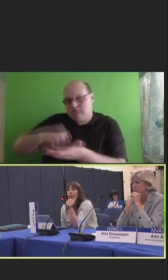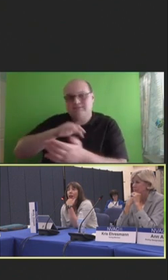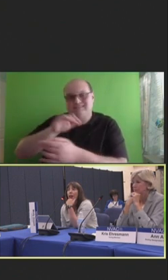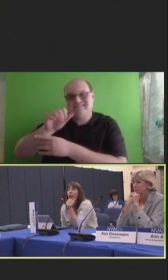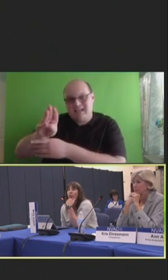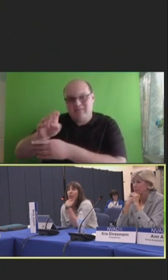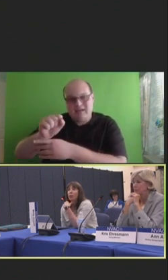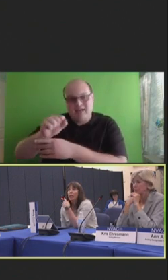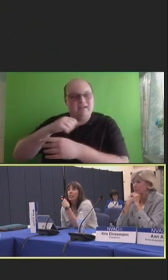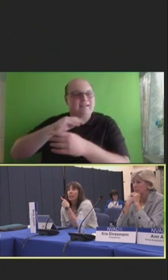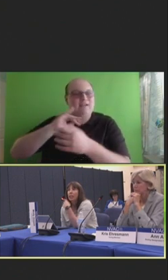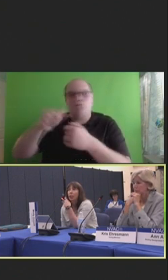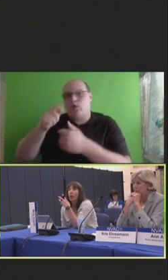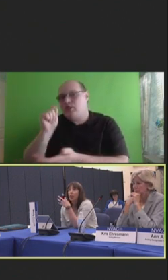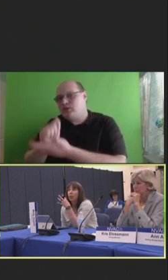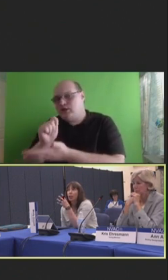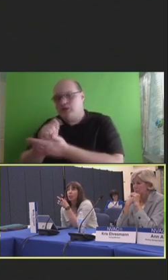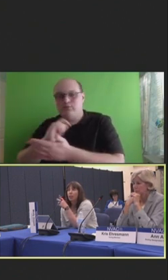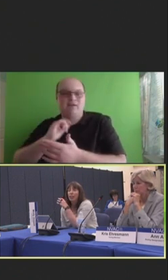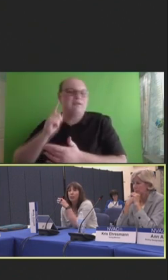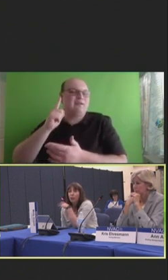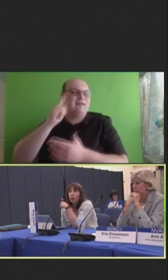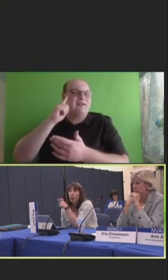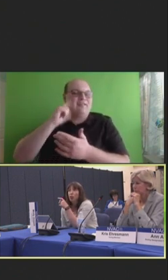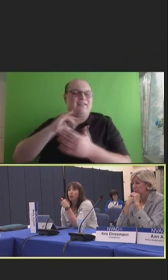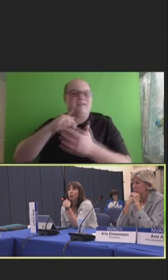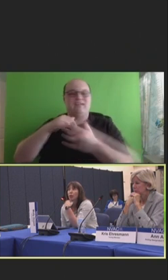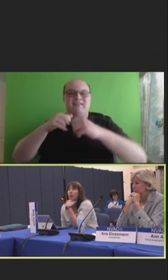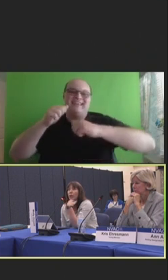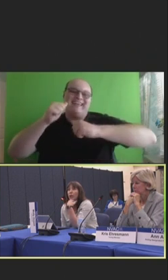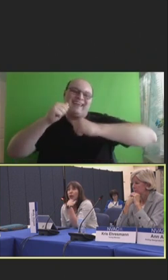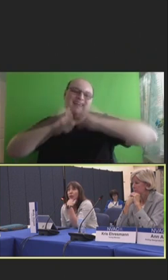I also think we need to think around the infrastructure around some of them.